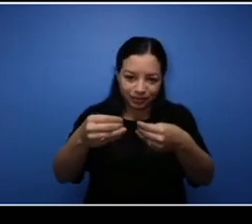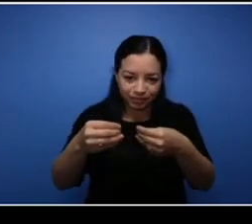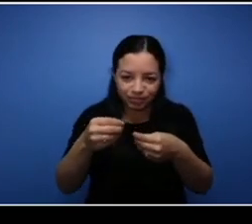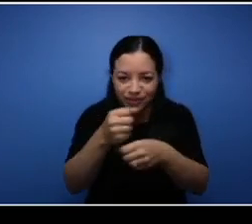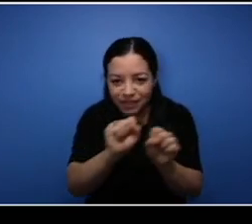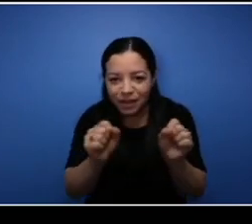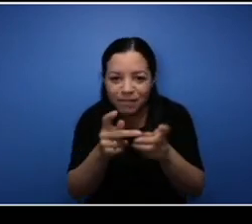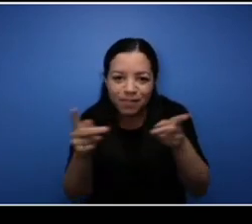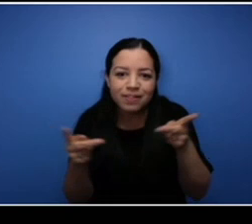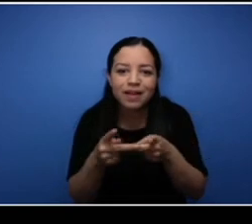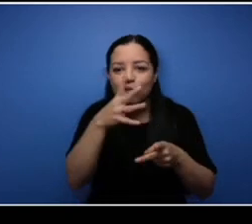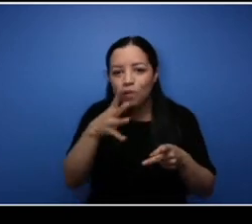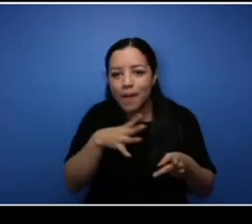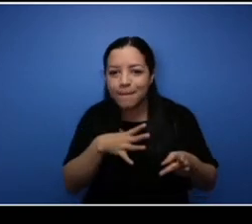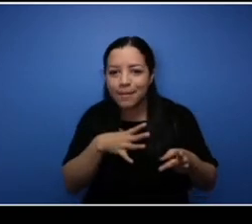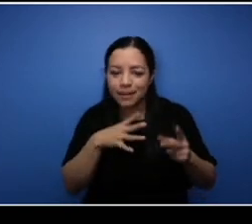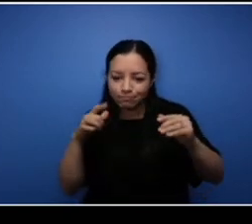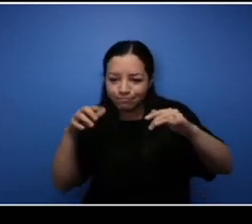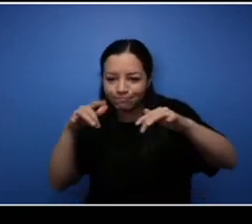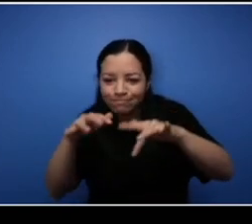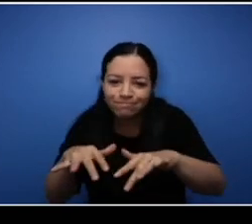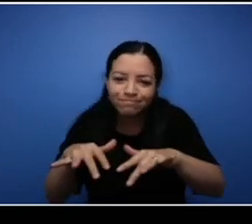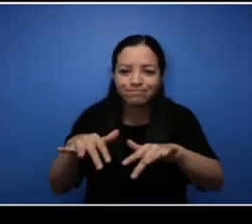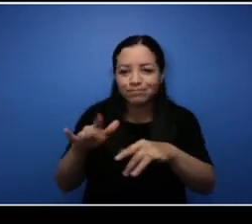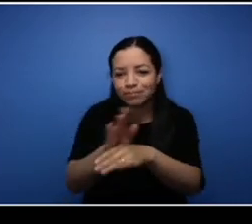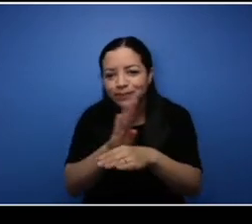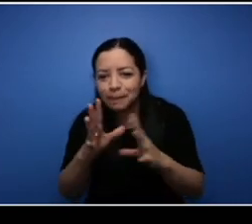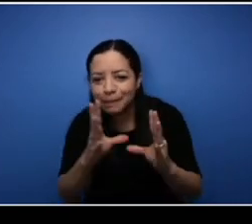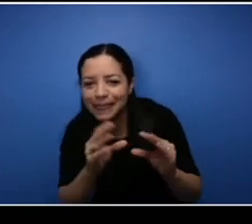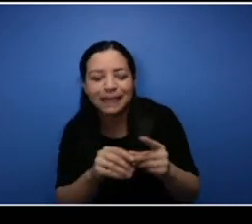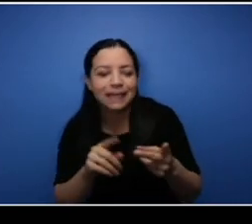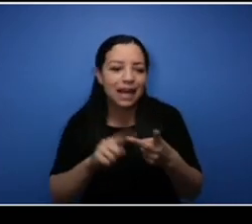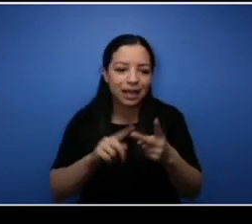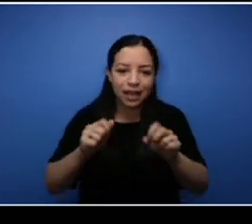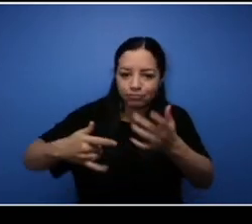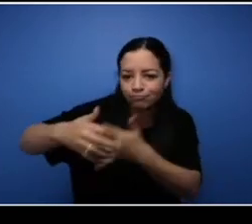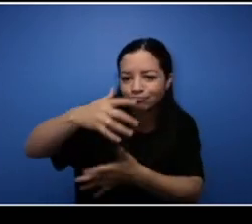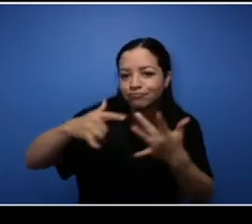meetings congregate network with each other um and I want to be the major player when